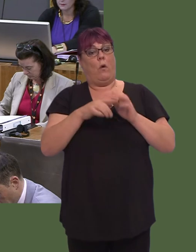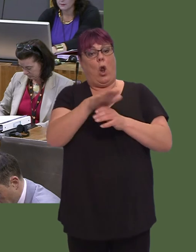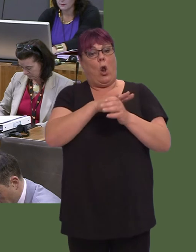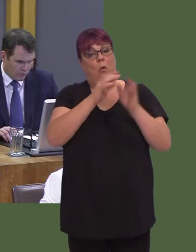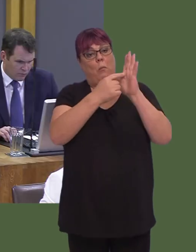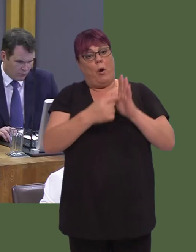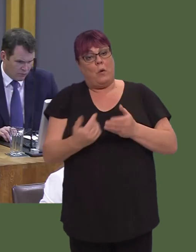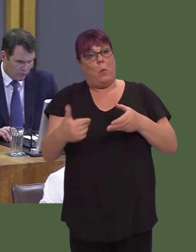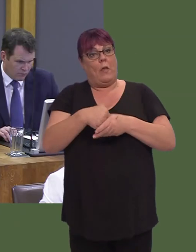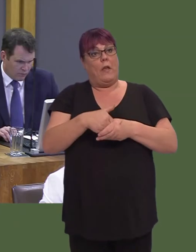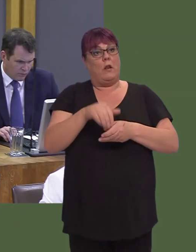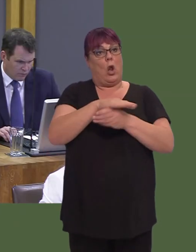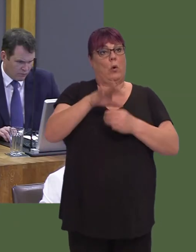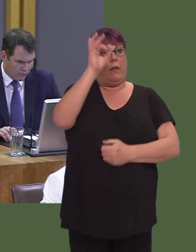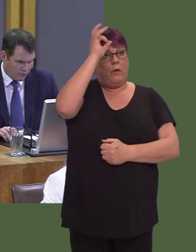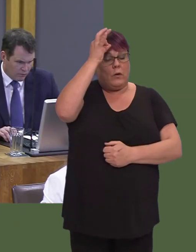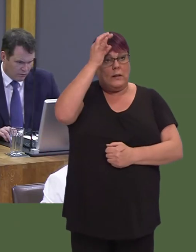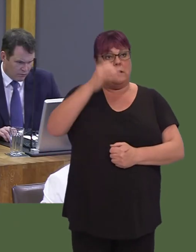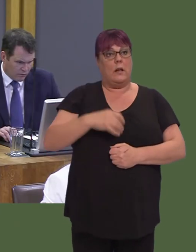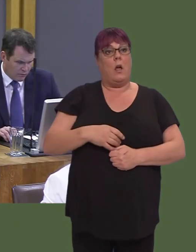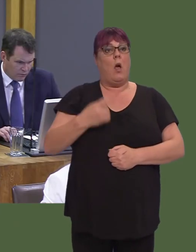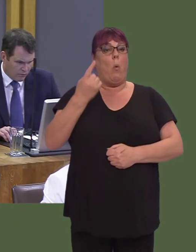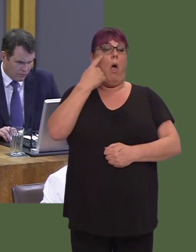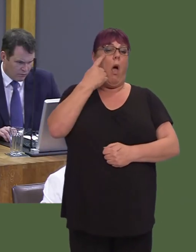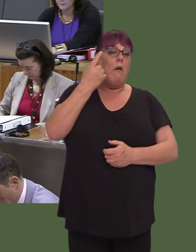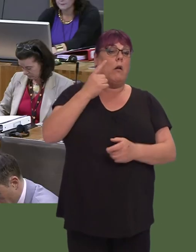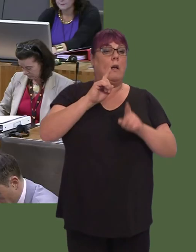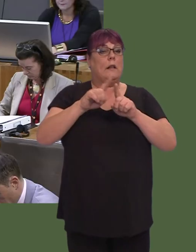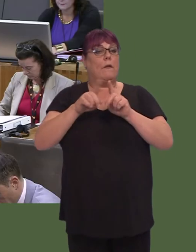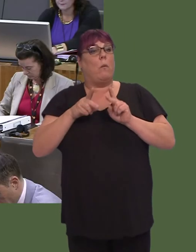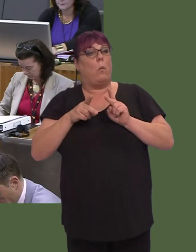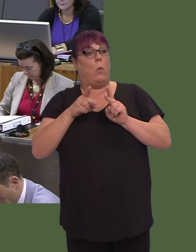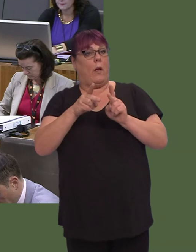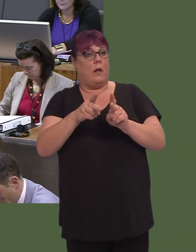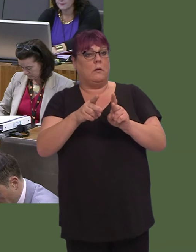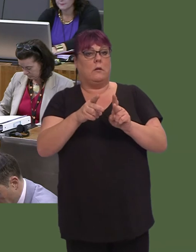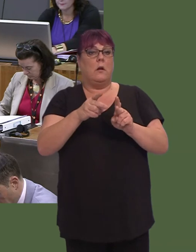authorities, and we are exploring the adoption of different approaches where regional collaborative